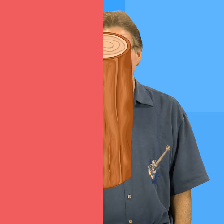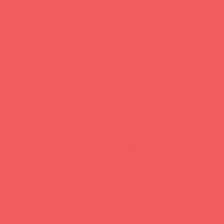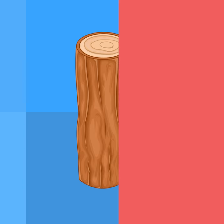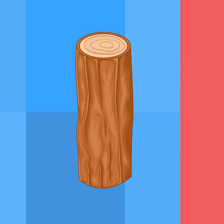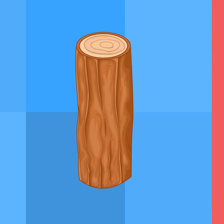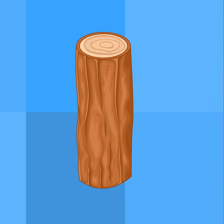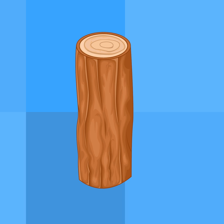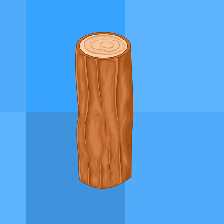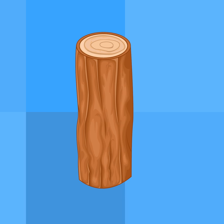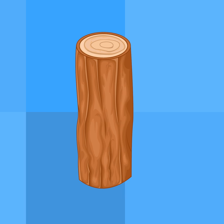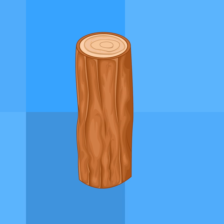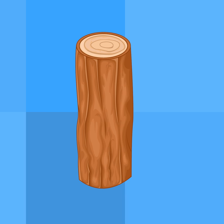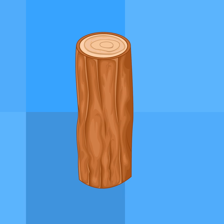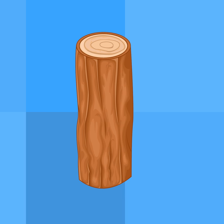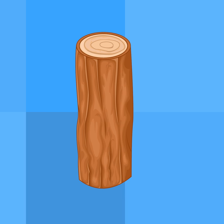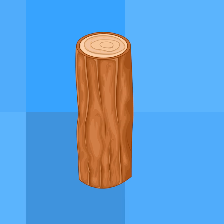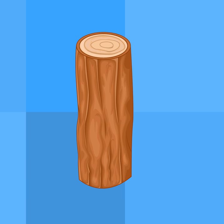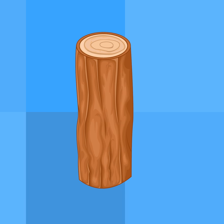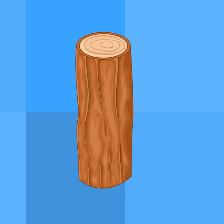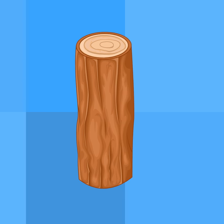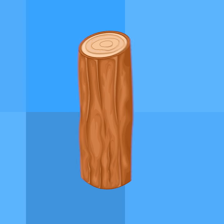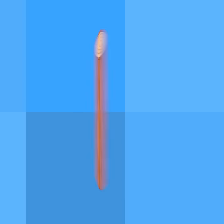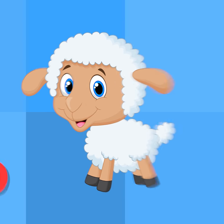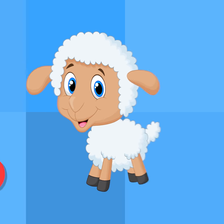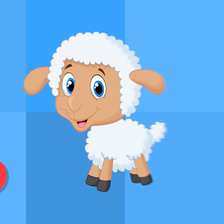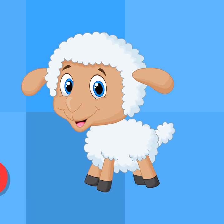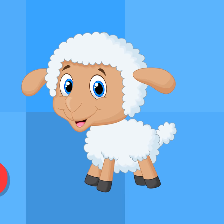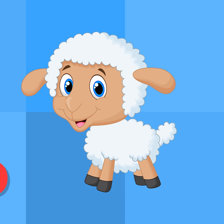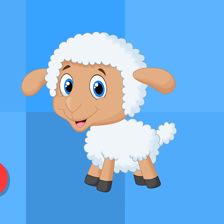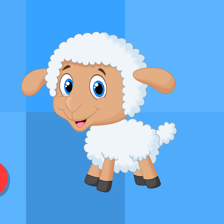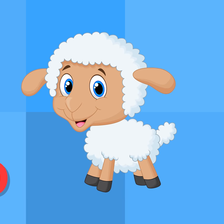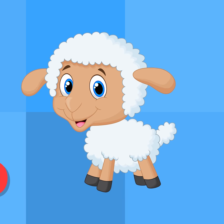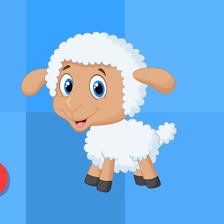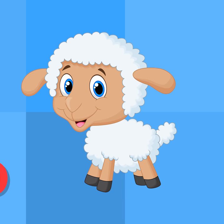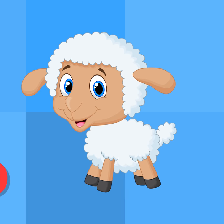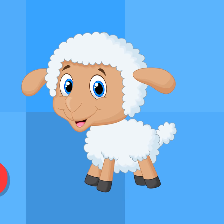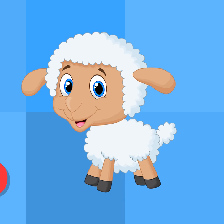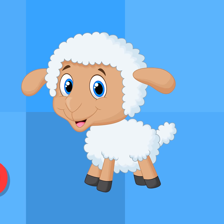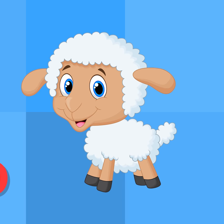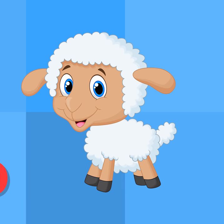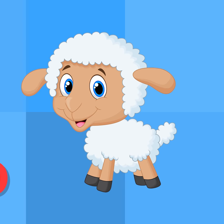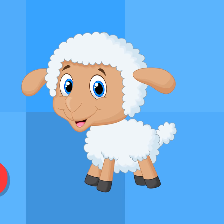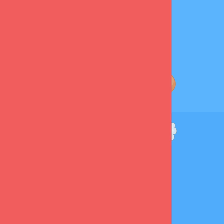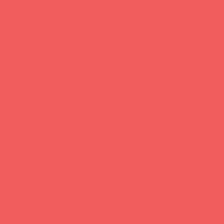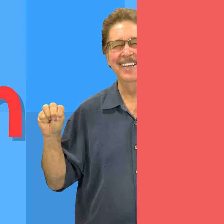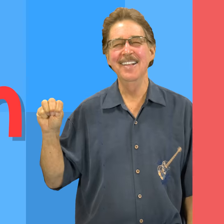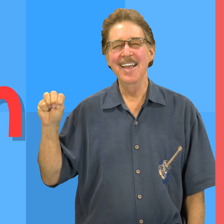/l/ /l/ log /l/ /l/ lamb